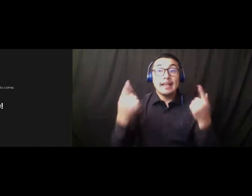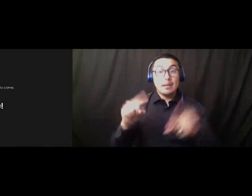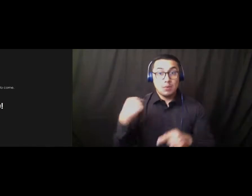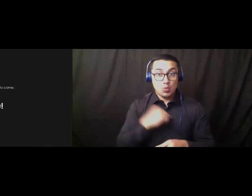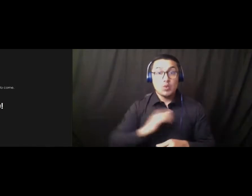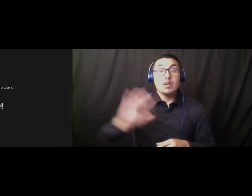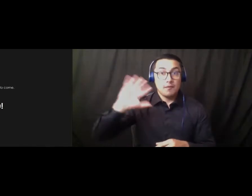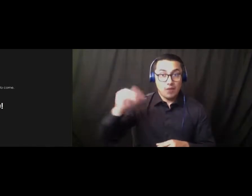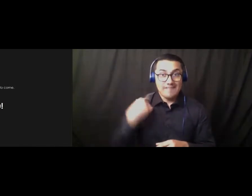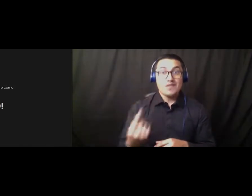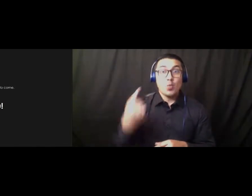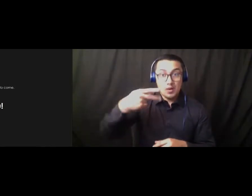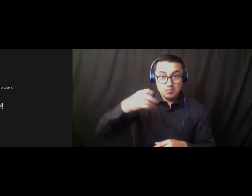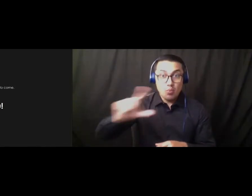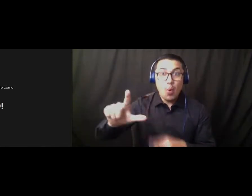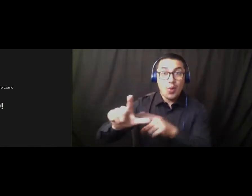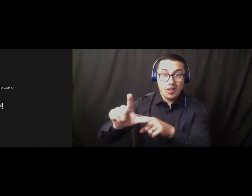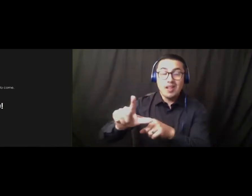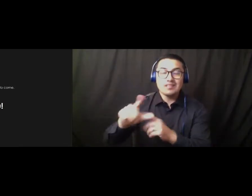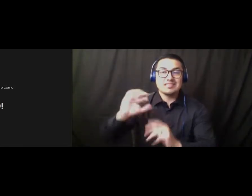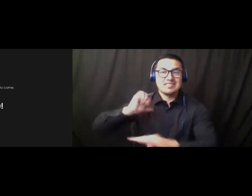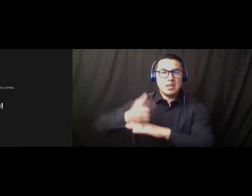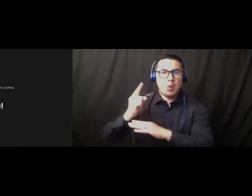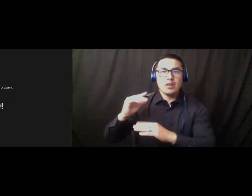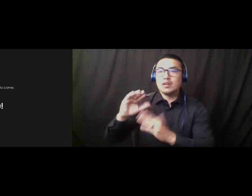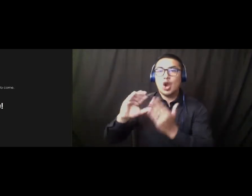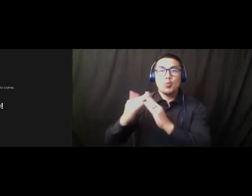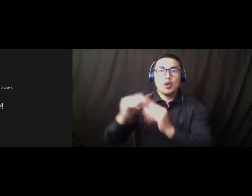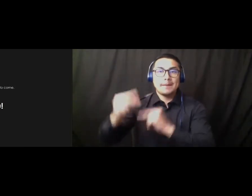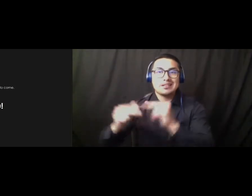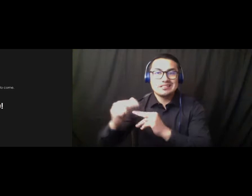was taken out of the master plan early on because of the exorbitant cost of the